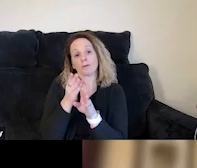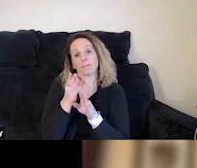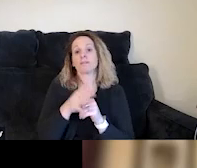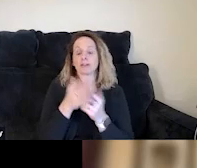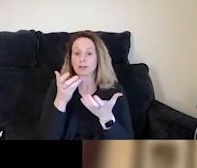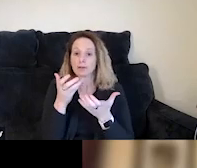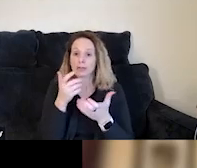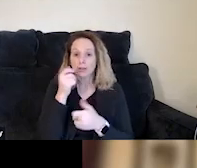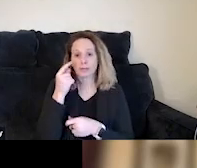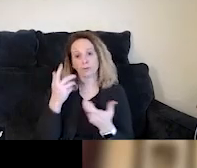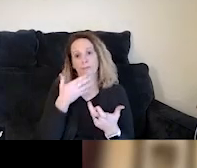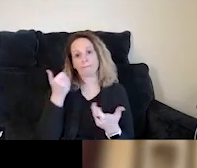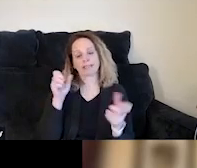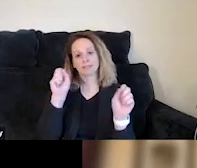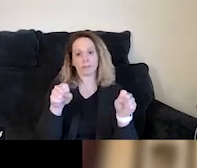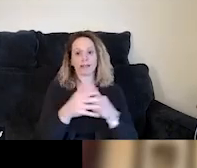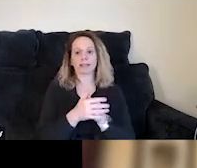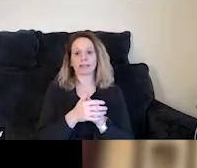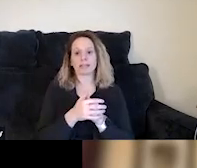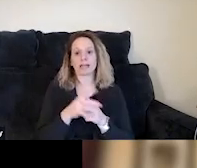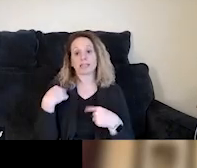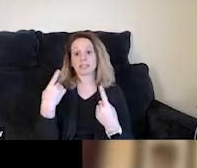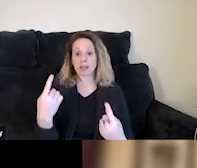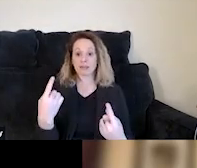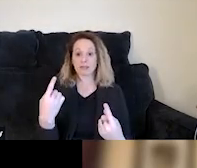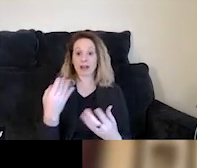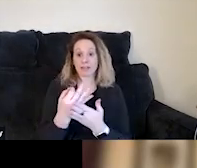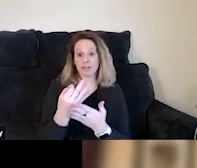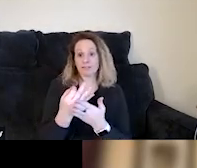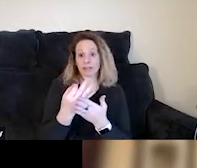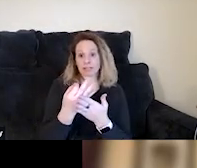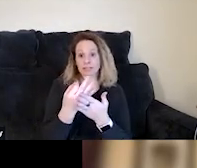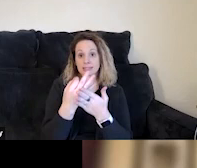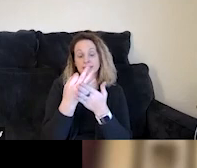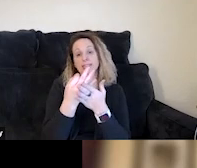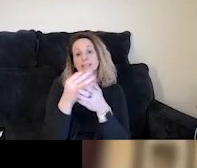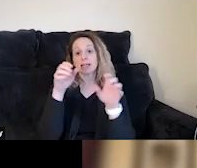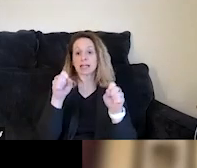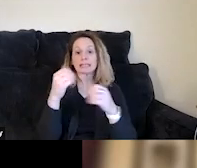to the best of our abilities. And thus far, our funds are relatively limited